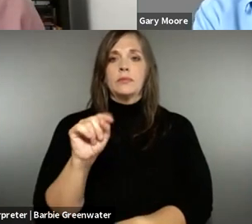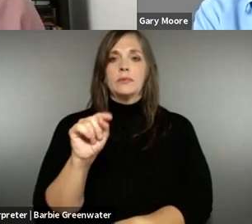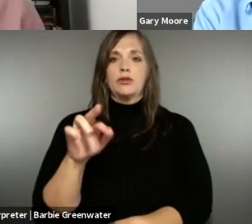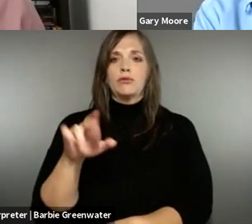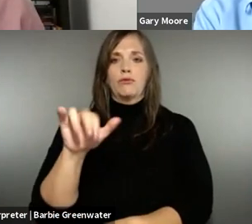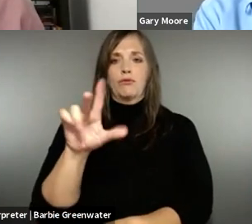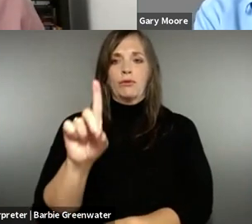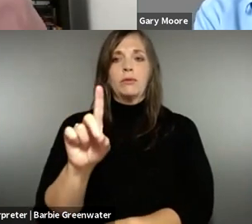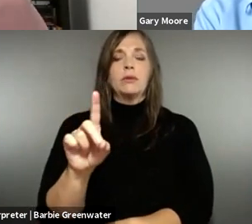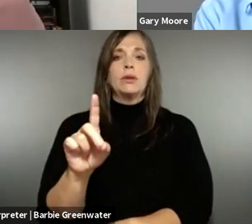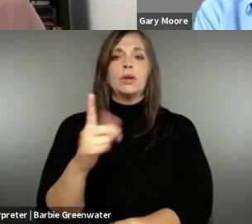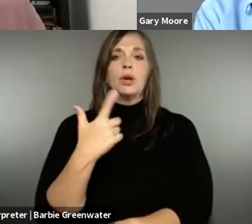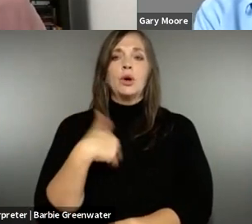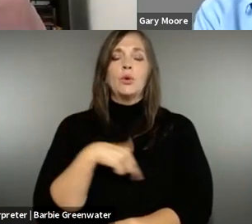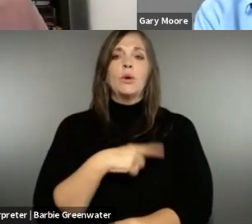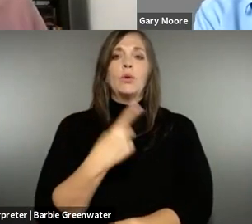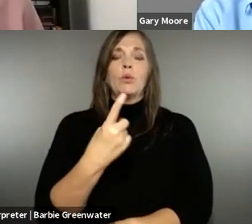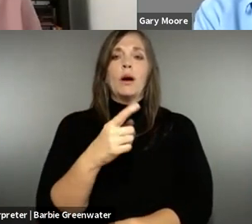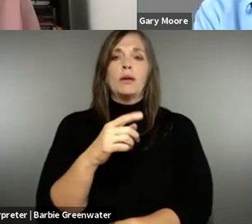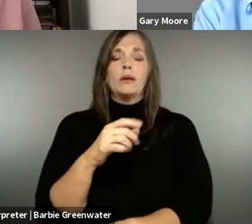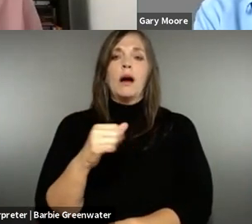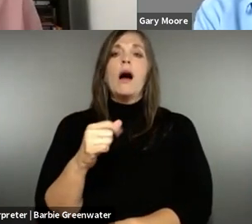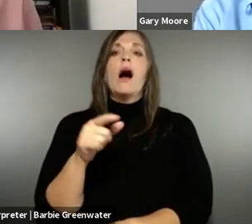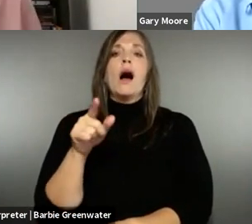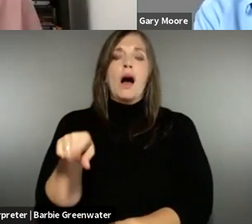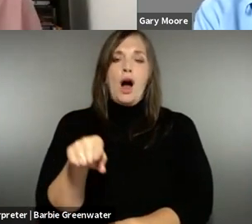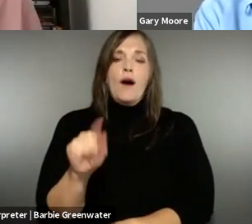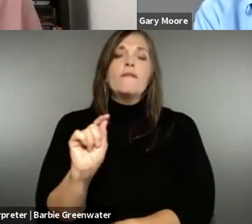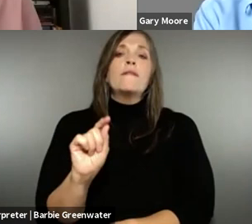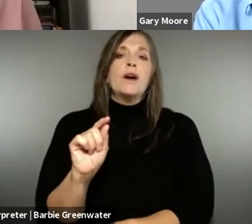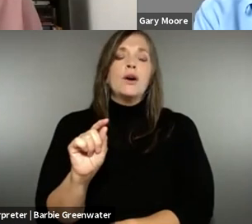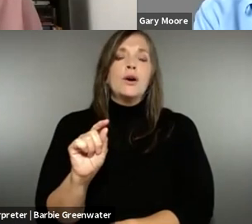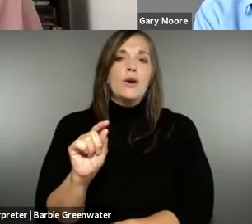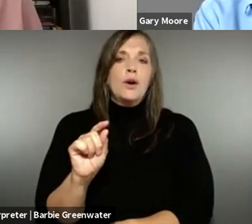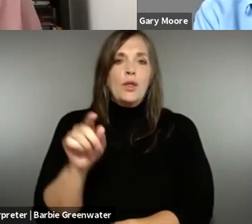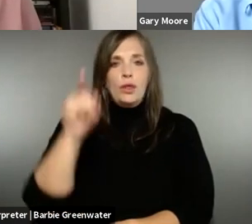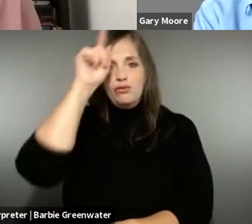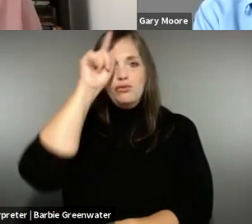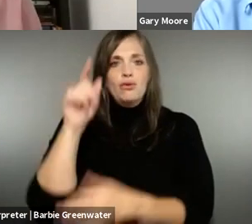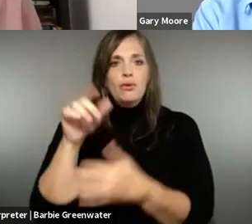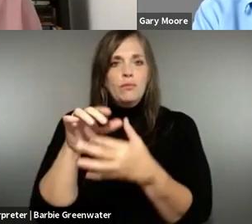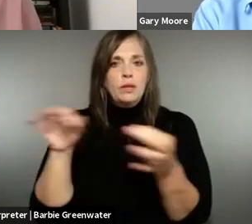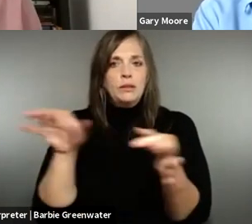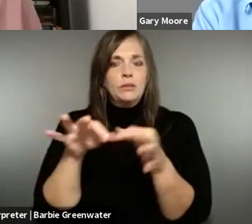is understandability on that level. >> GOTTFRIED ZIMMERMANN: I think we were the first one in the German -- or German speaking DA chapter